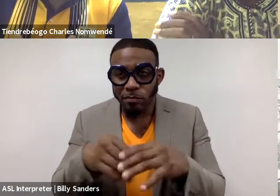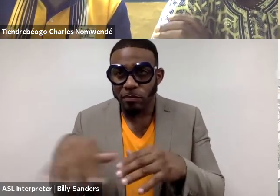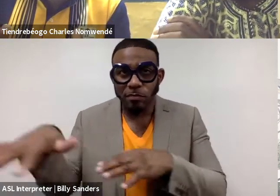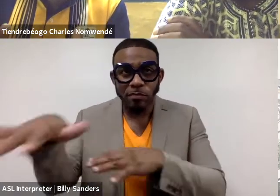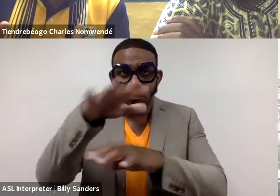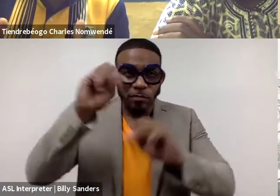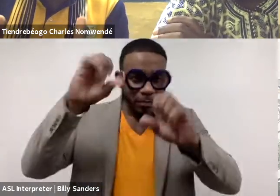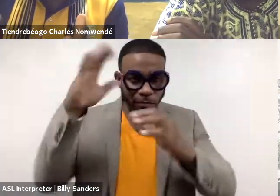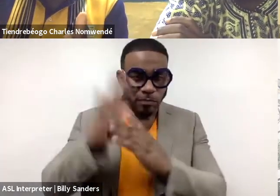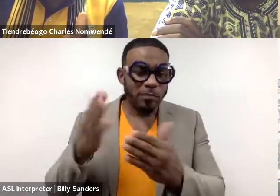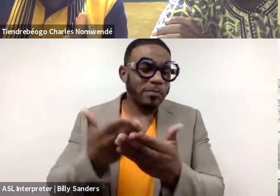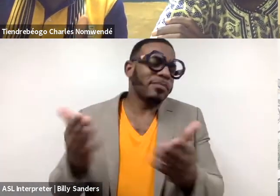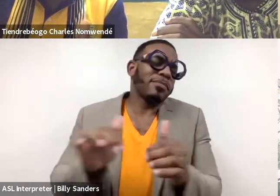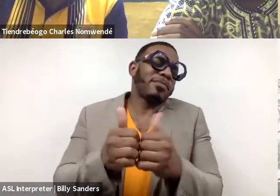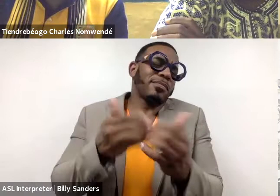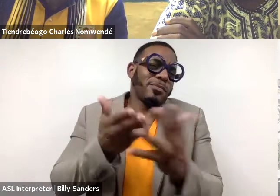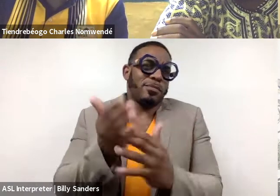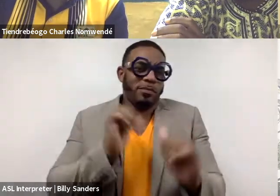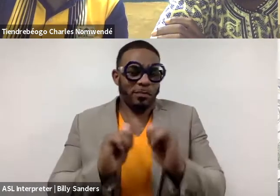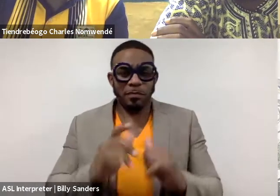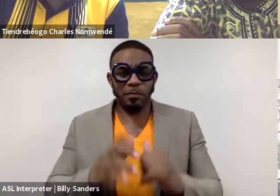(Charles speaks French)